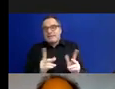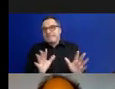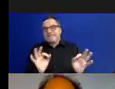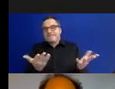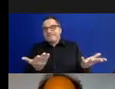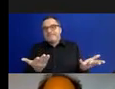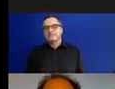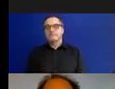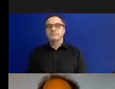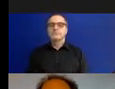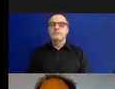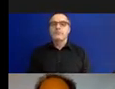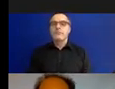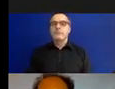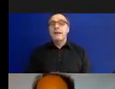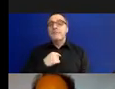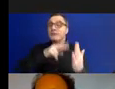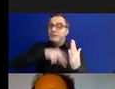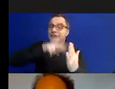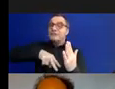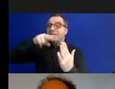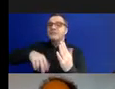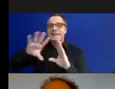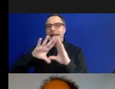I'm not going to read all the panels linked to every object but I thought that was an